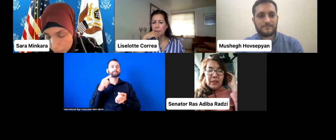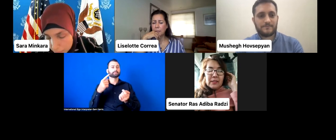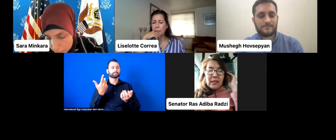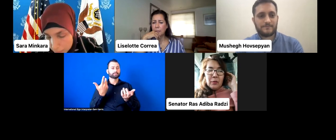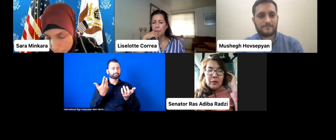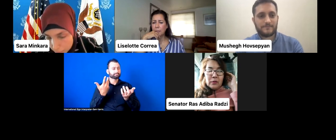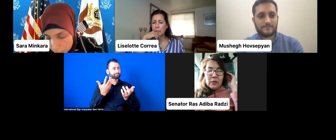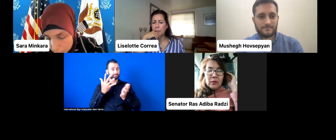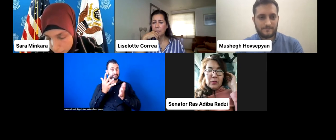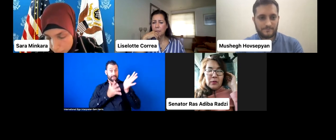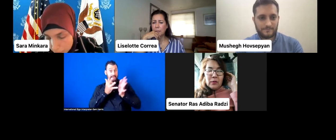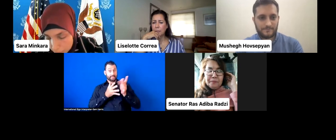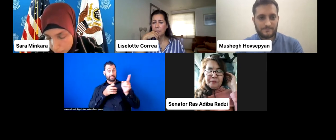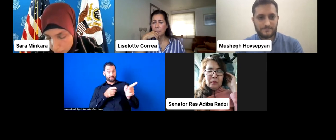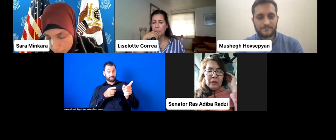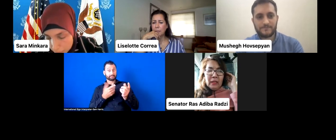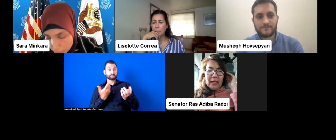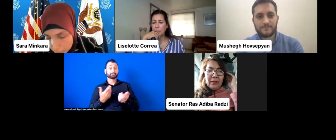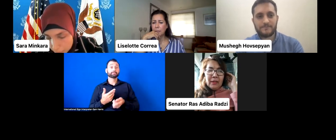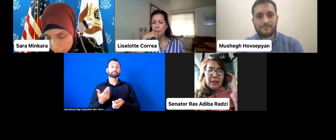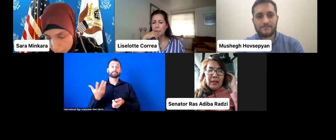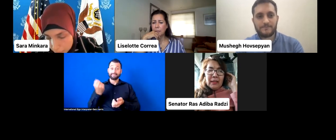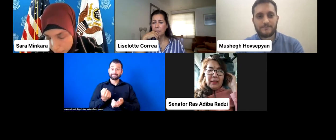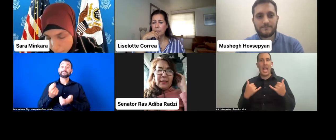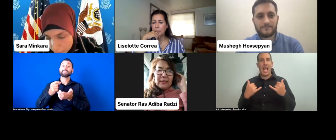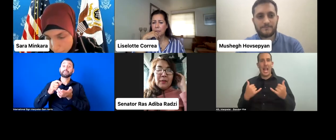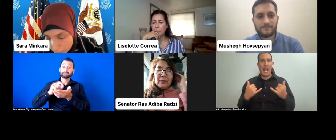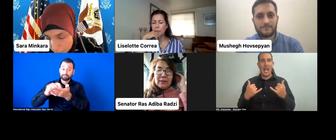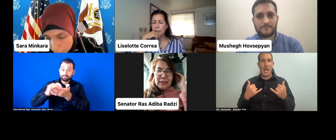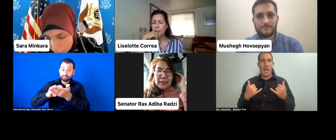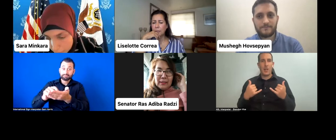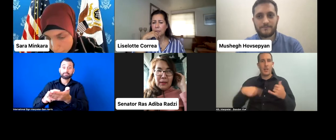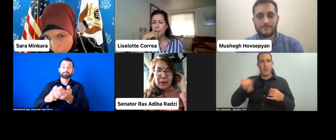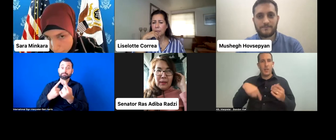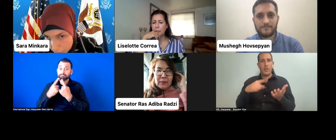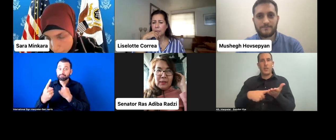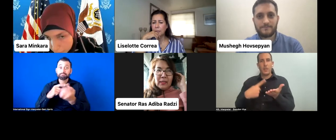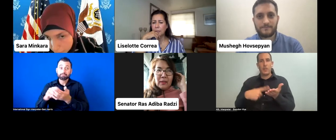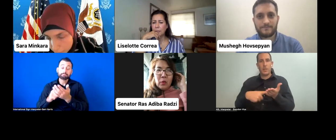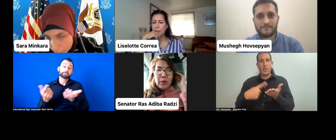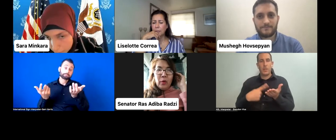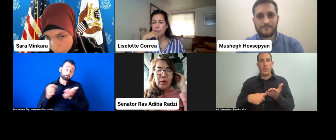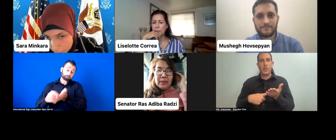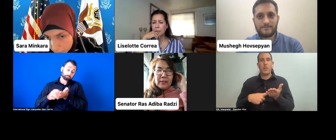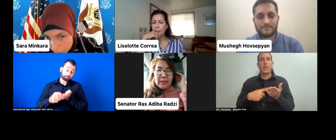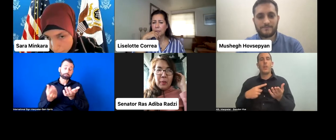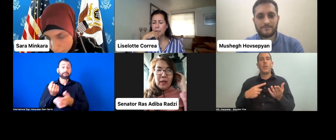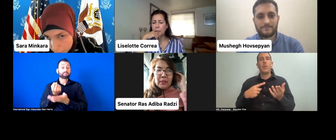Just now we were talking about having difficulty seeing more and more of us in parliament.